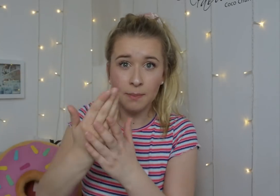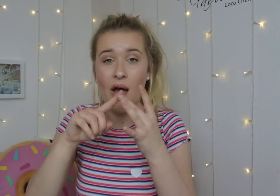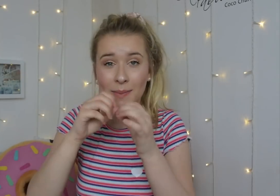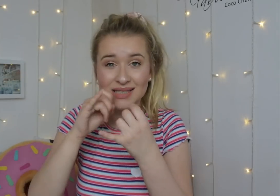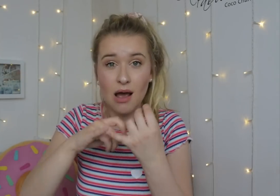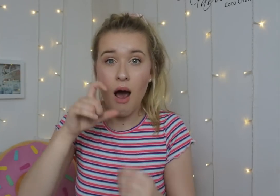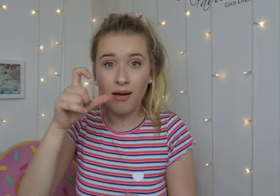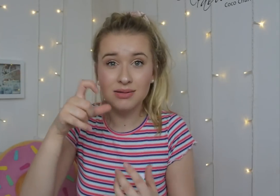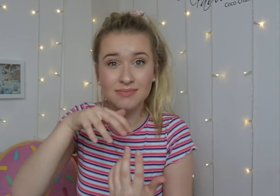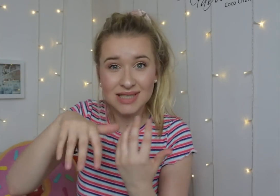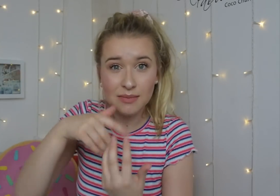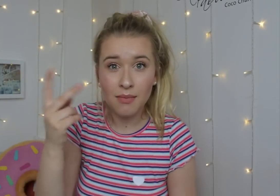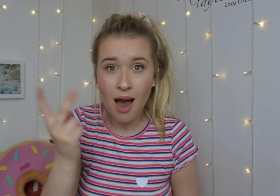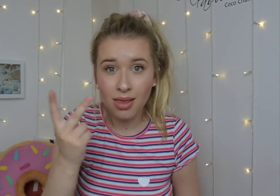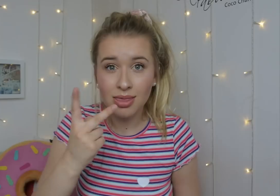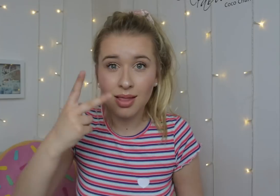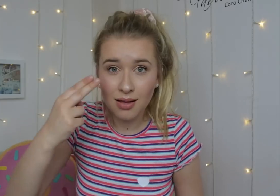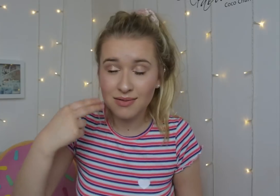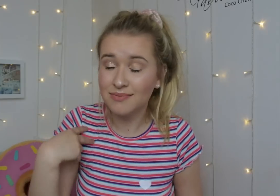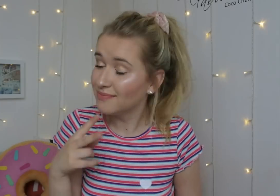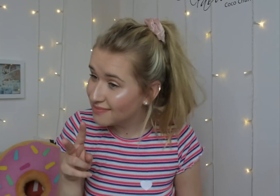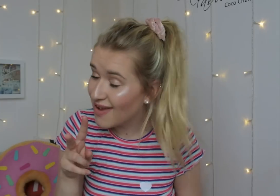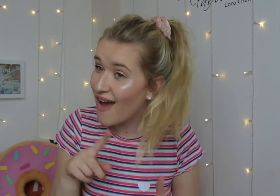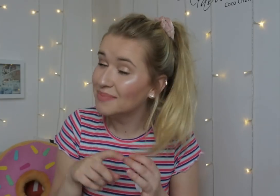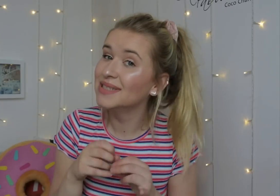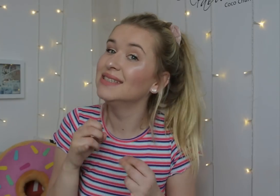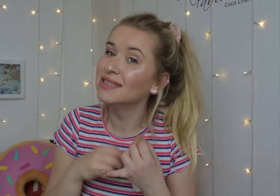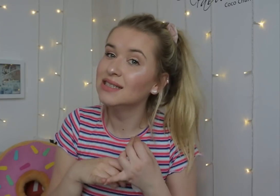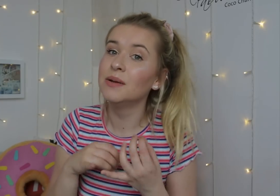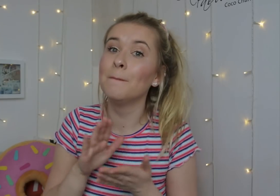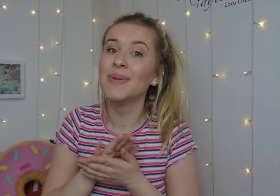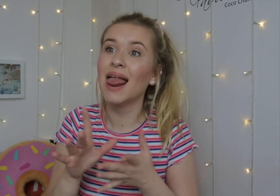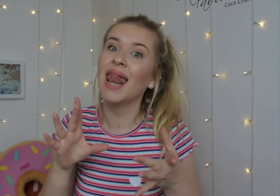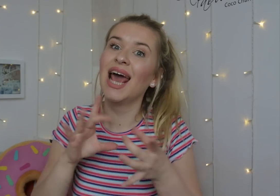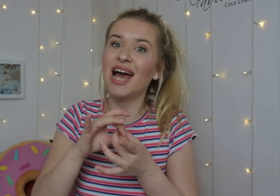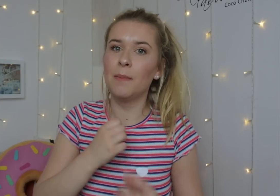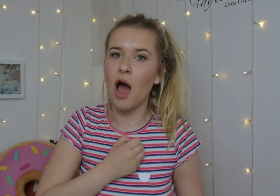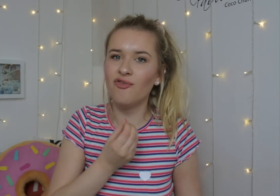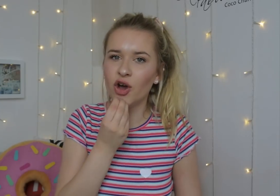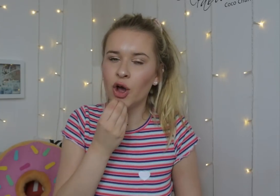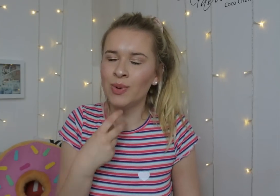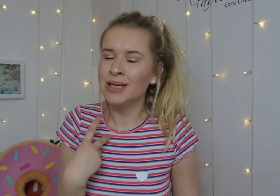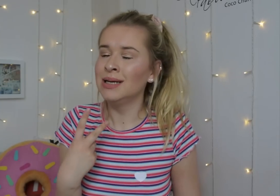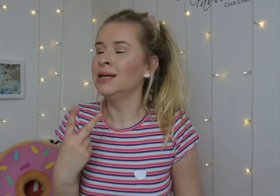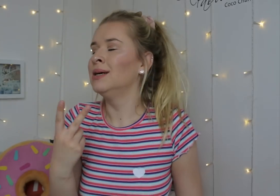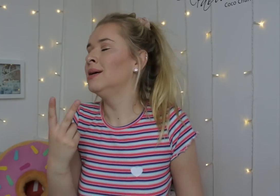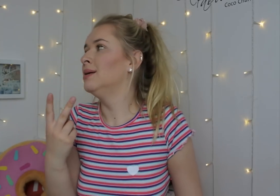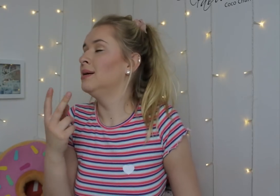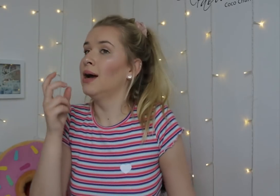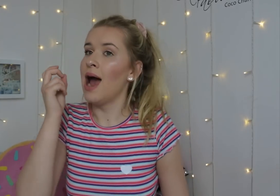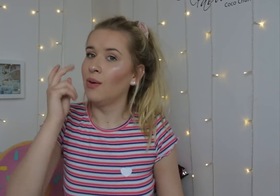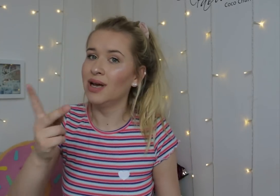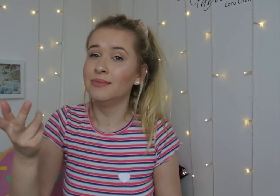I have both Ulcerative Colitis and IBS IBS means I have to change my diet, and I had to accept it.